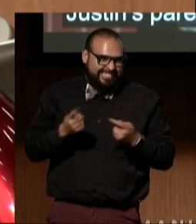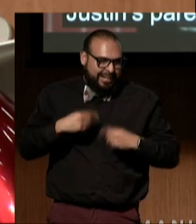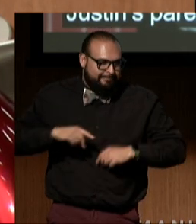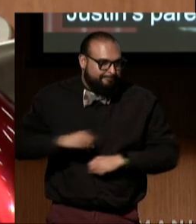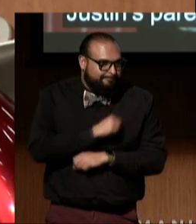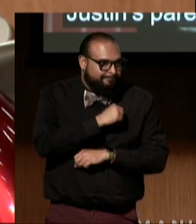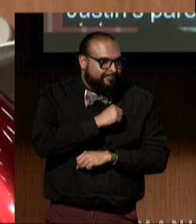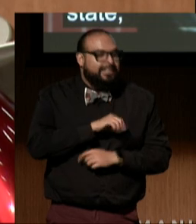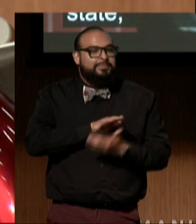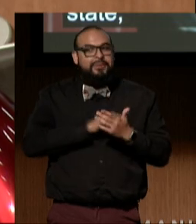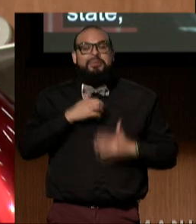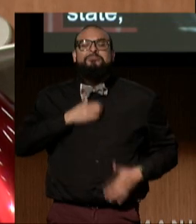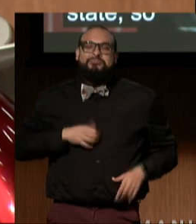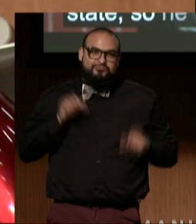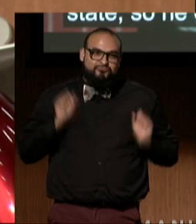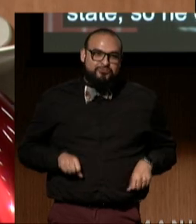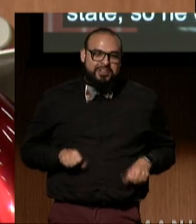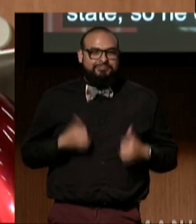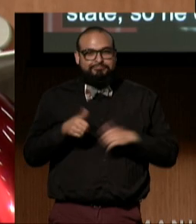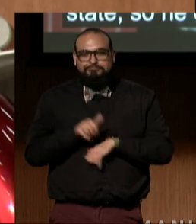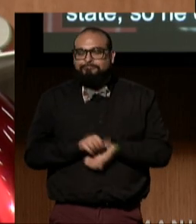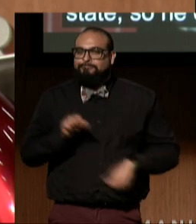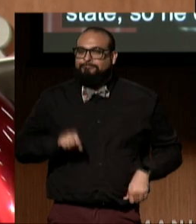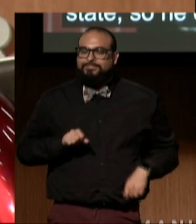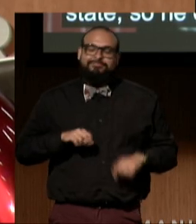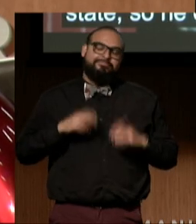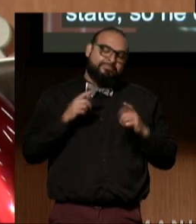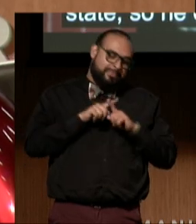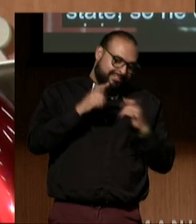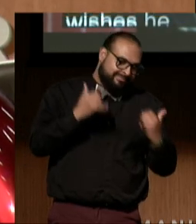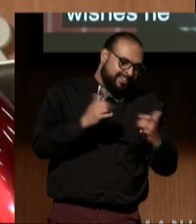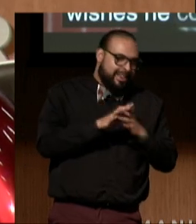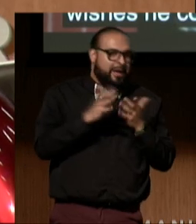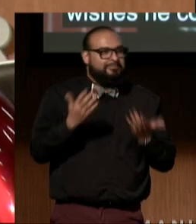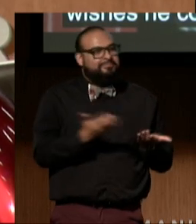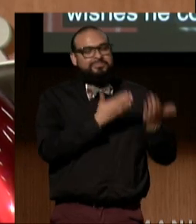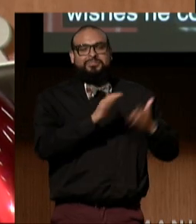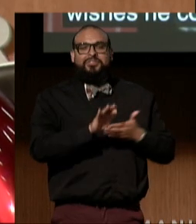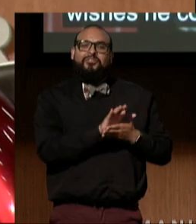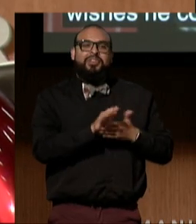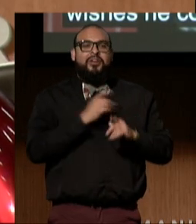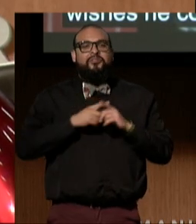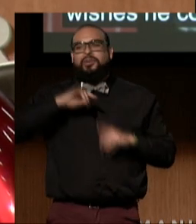and he wishes he could have joined us here tonight. But for now, here's a video from Justin.